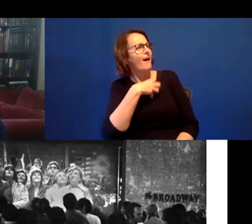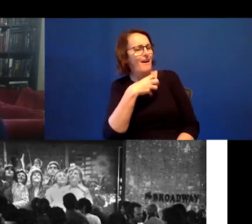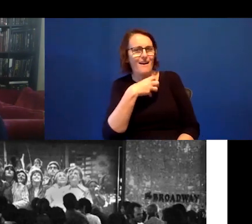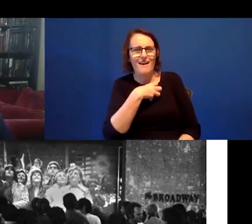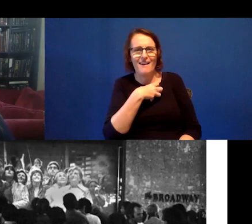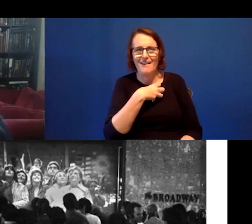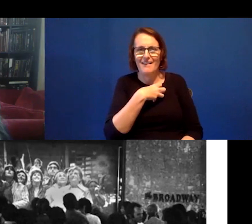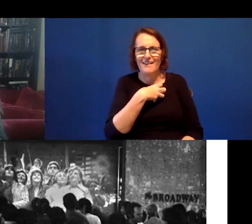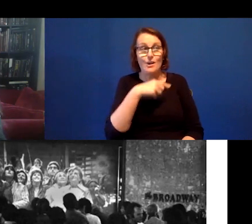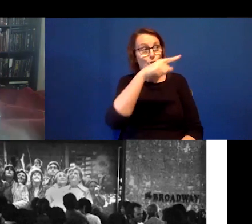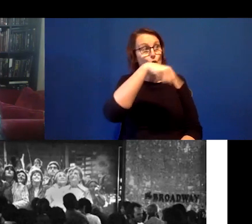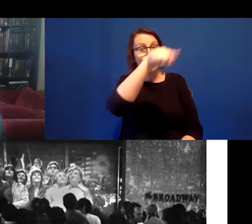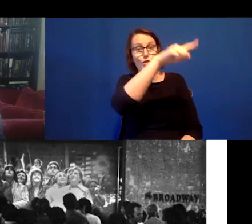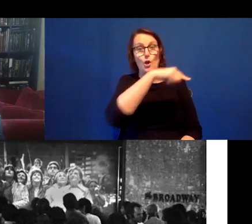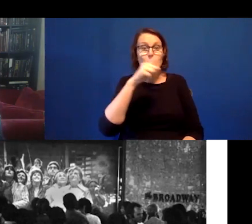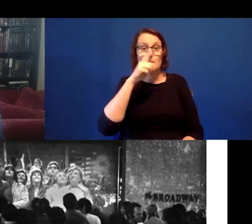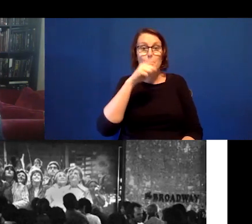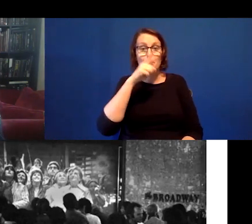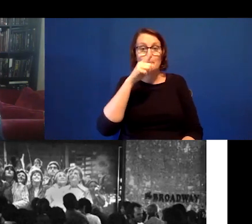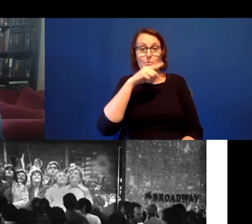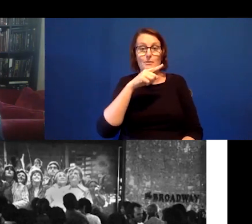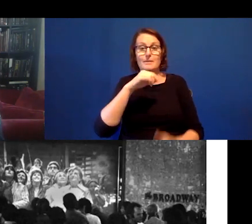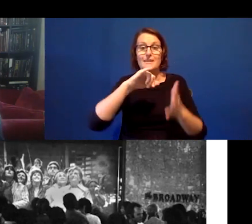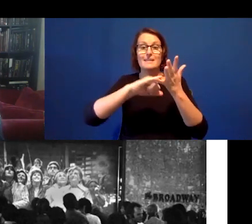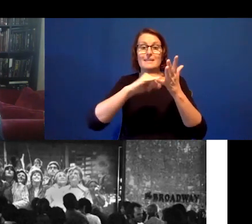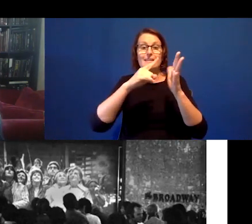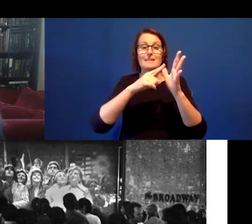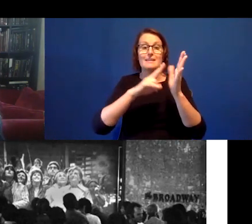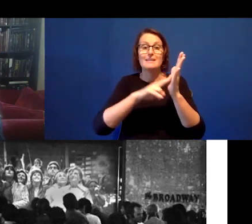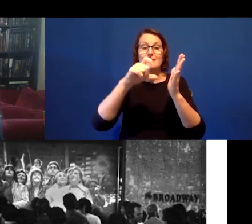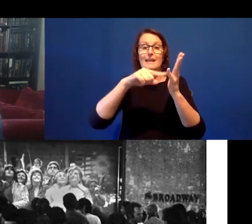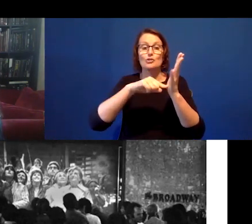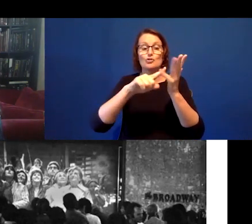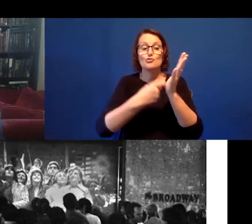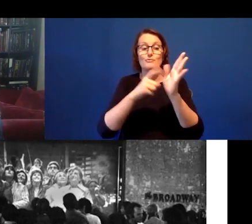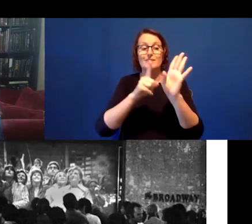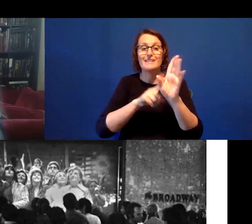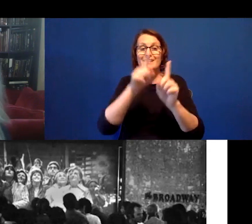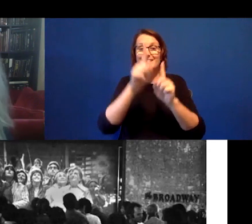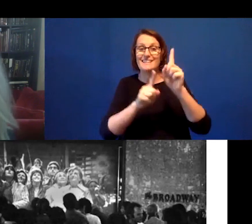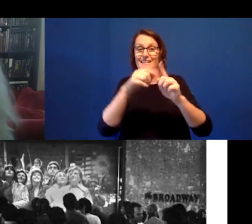those people were at Century City in Los Angeles themselves, thinking